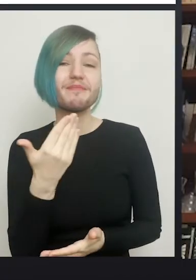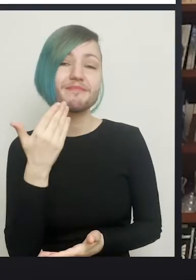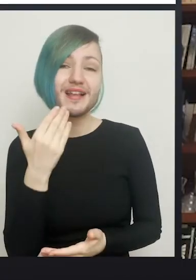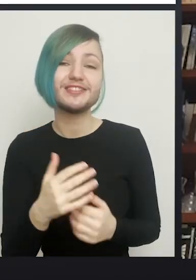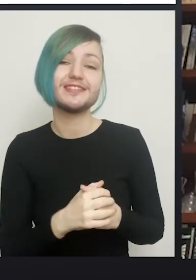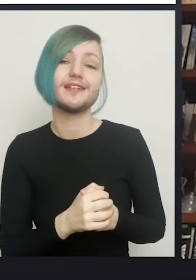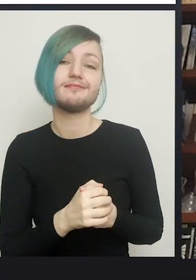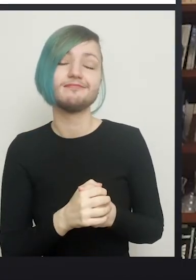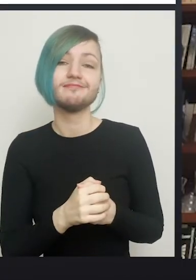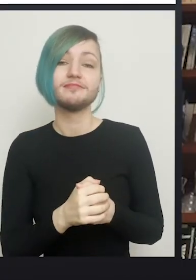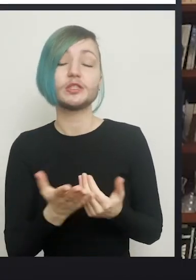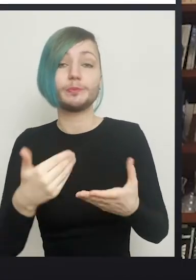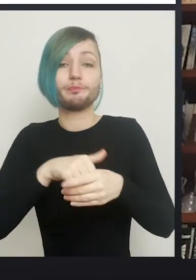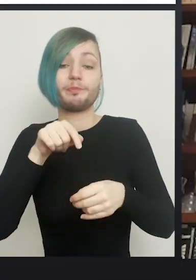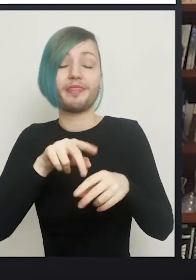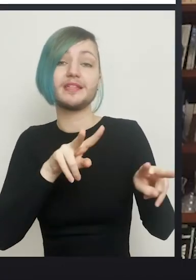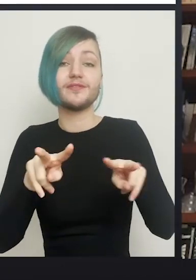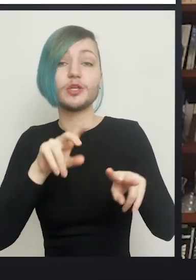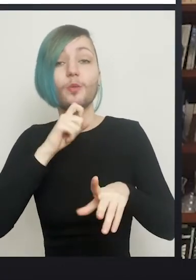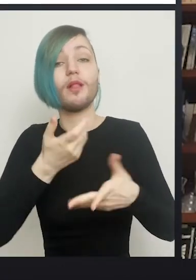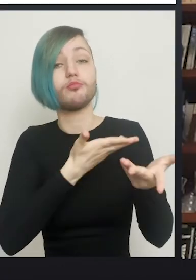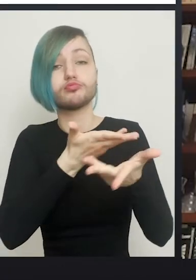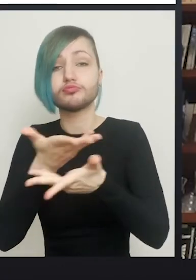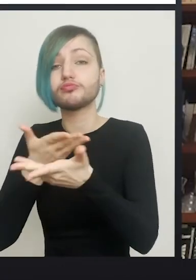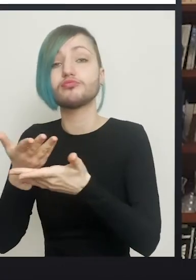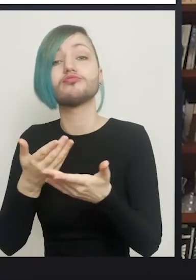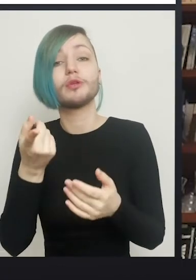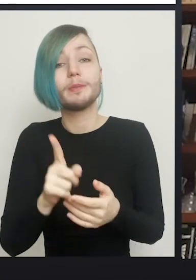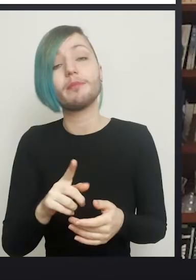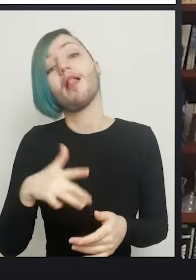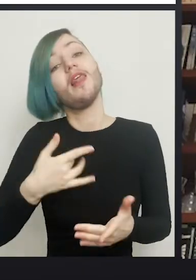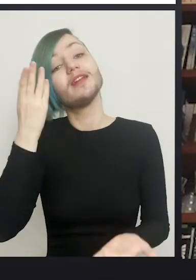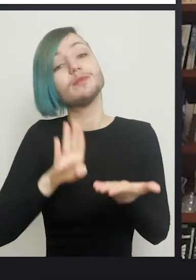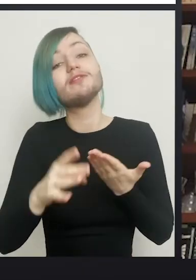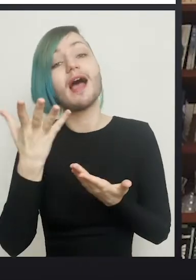as part of this film, talking to people who have lived experience of the surgery.